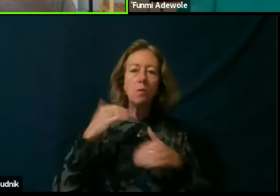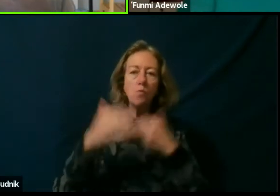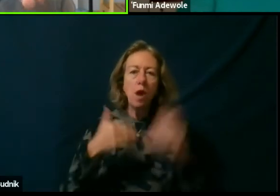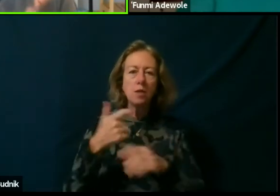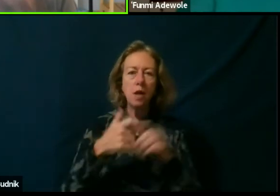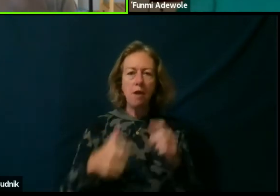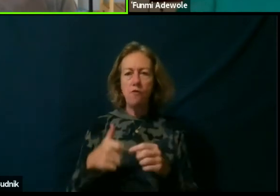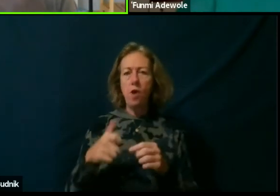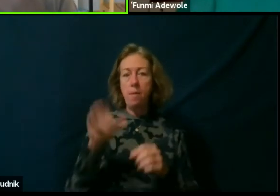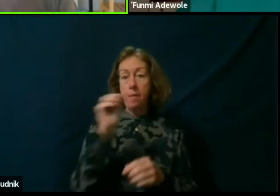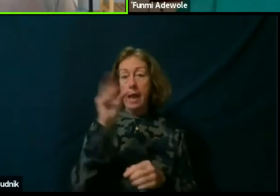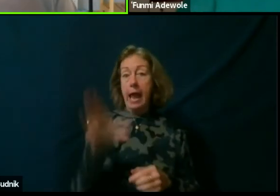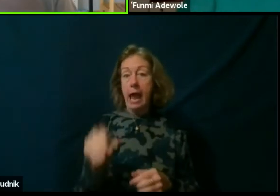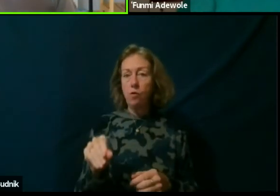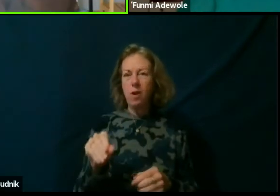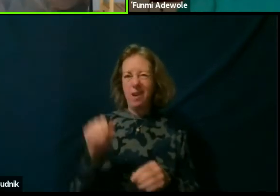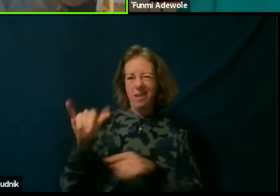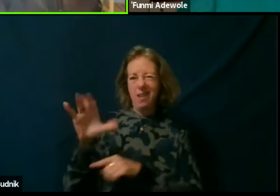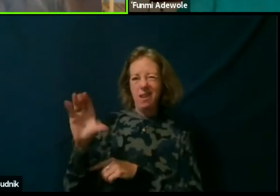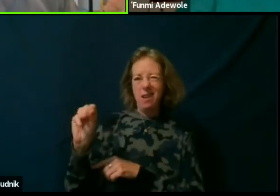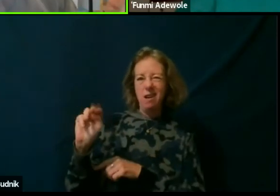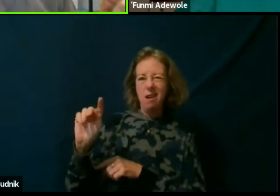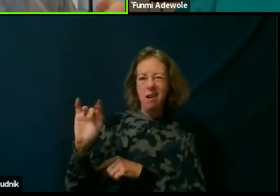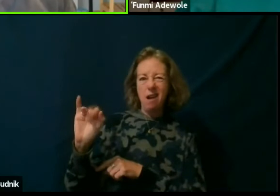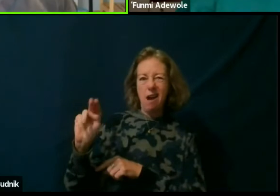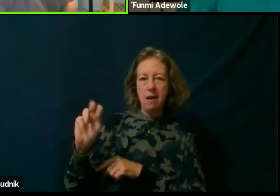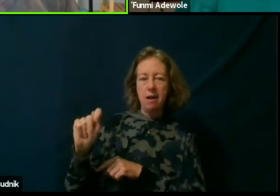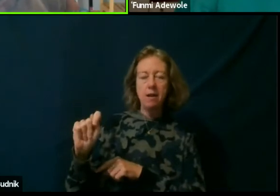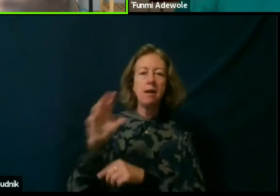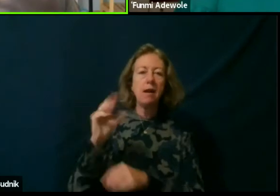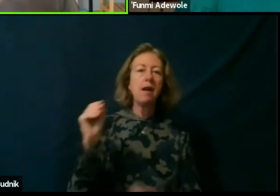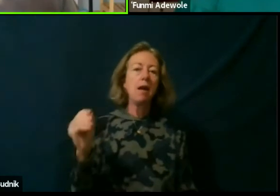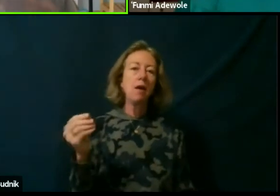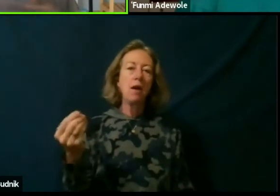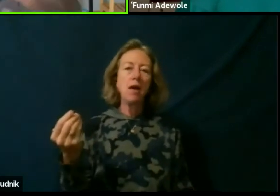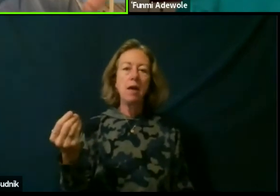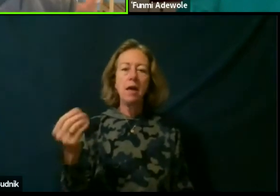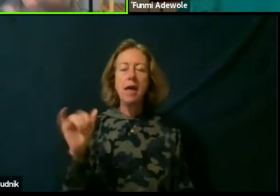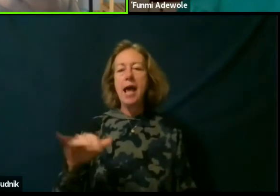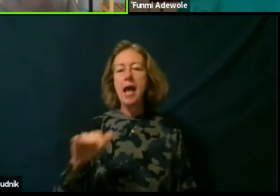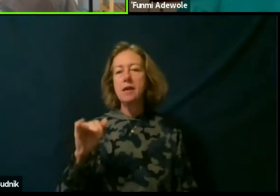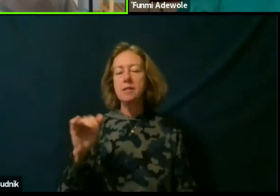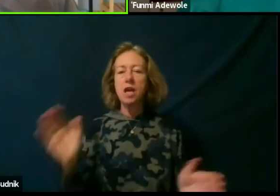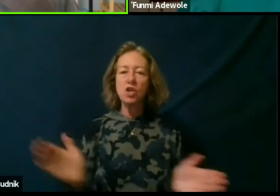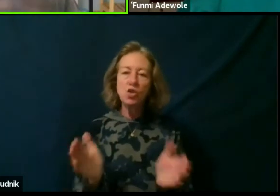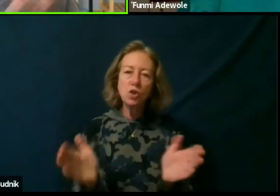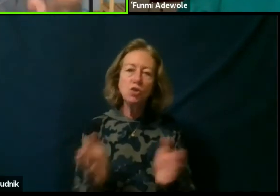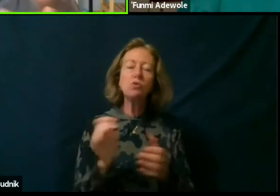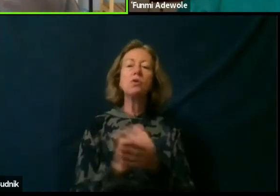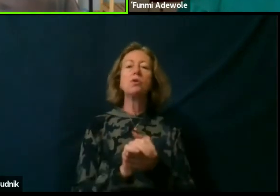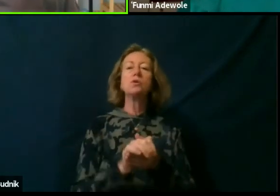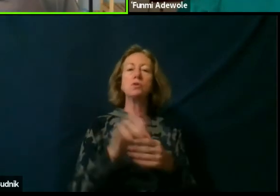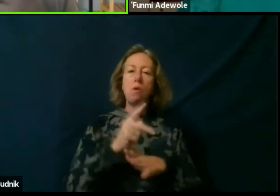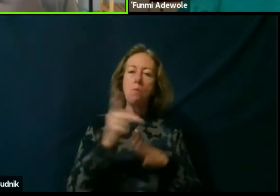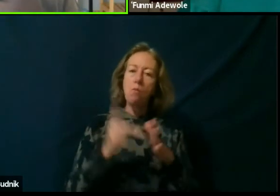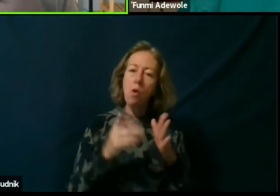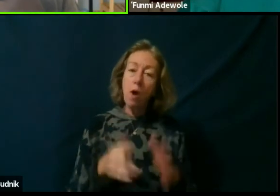I mean by continent and also dramaturge as a nurturer, as a programmer. Do you wanna speak to those things quickly?